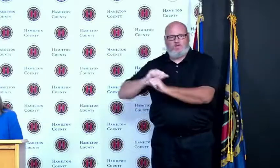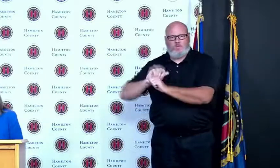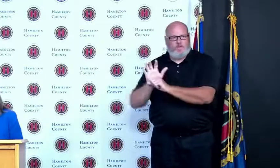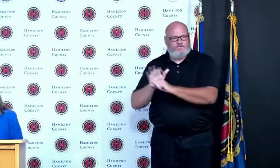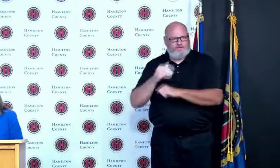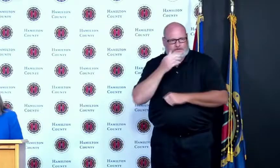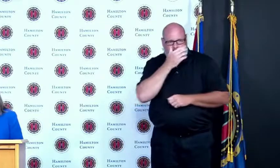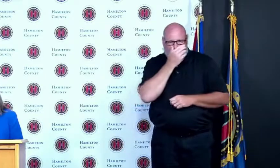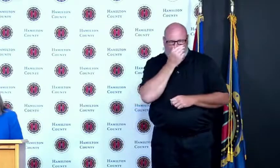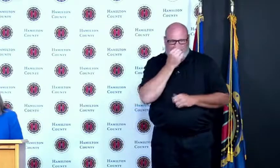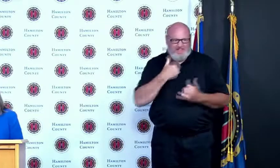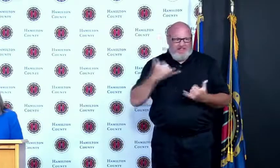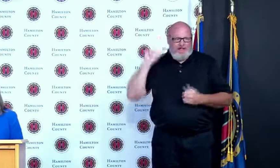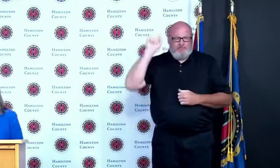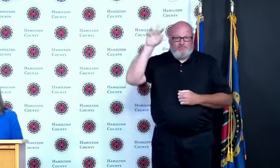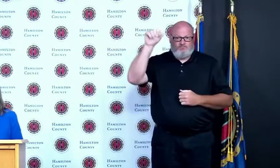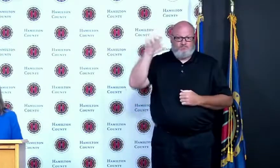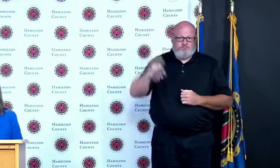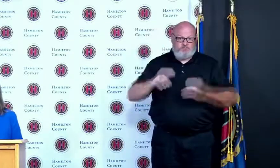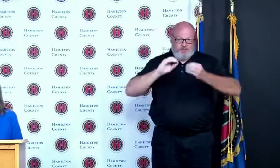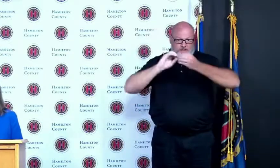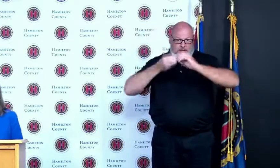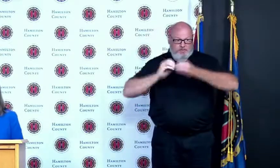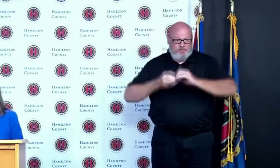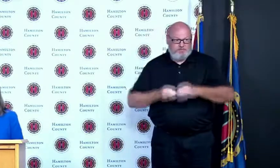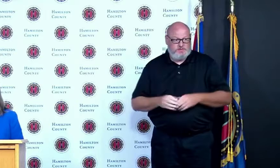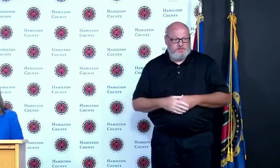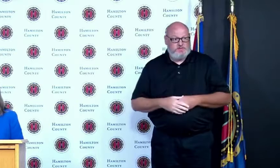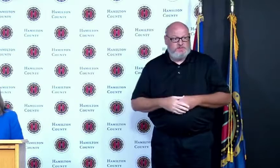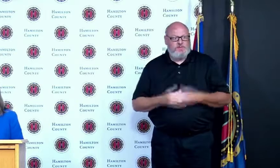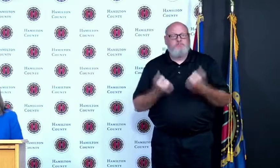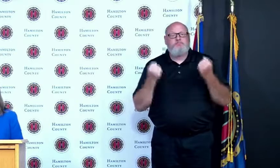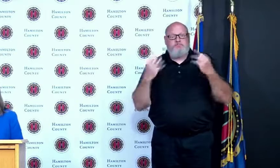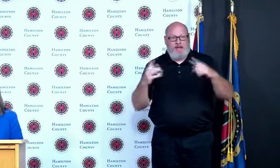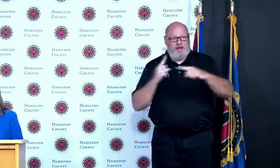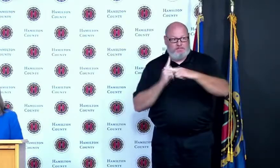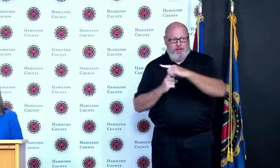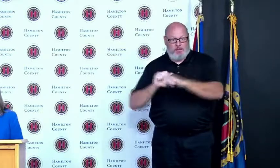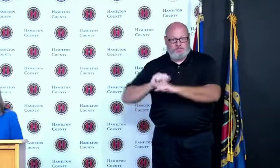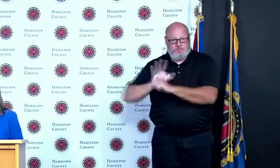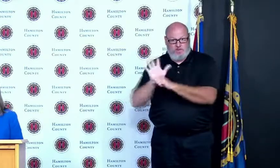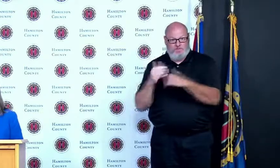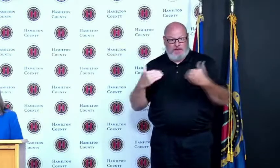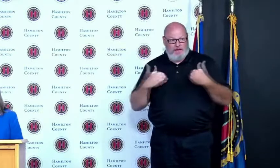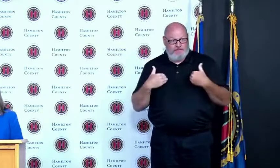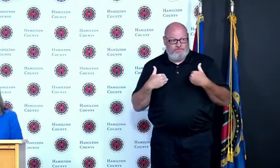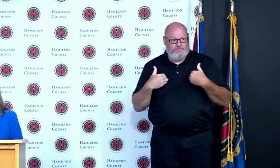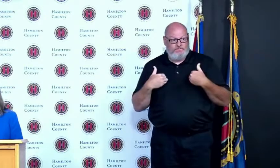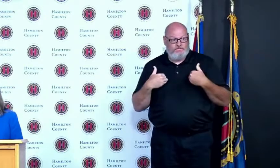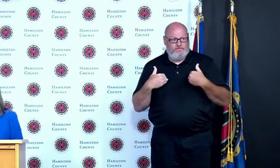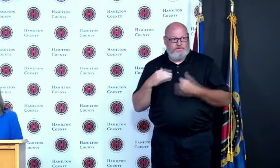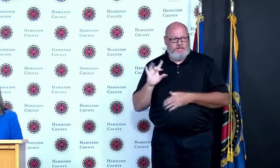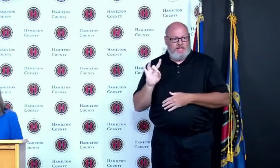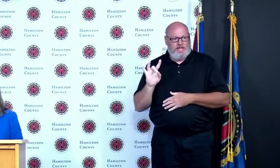the number of positive cases in Hamilton County sit at 80,780